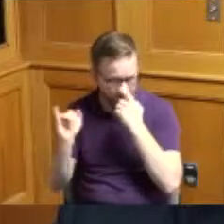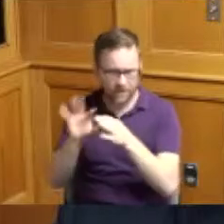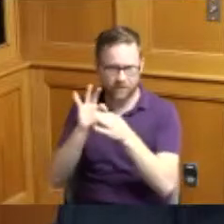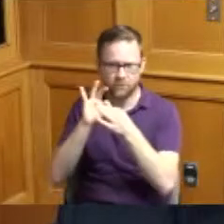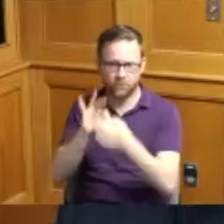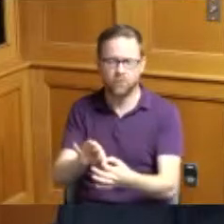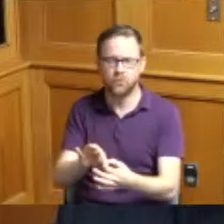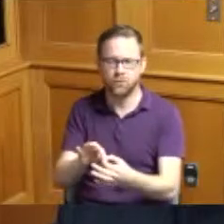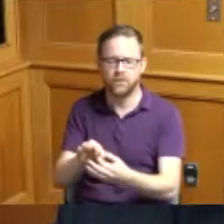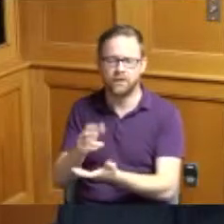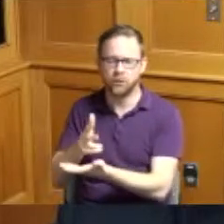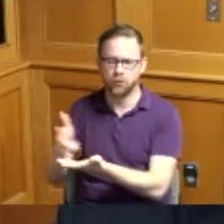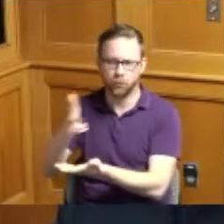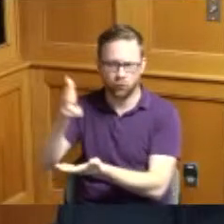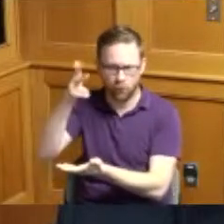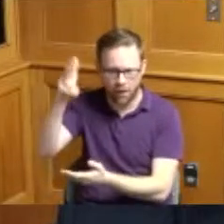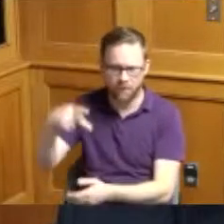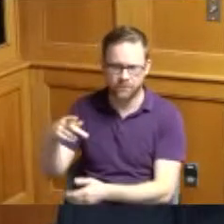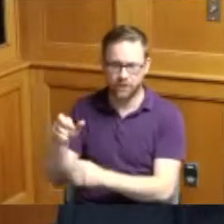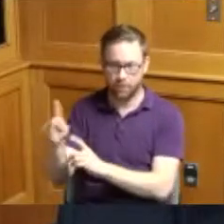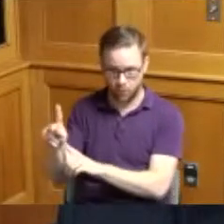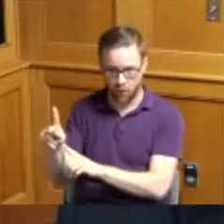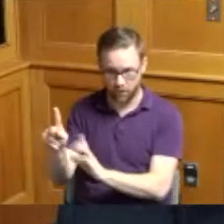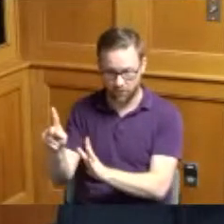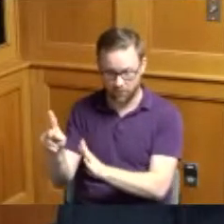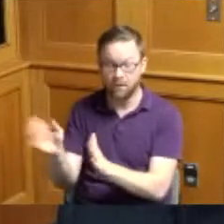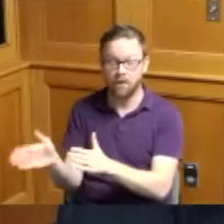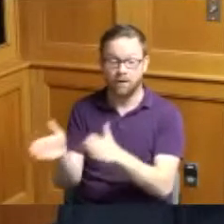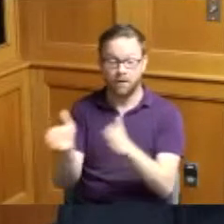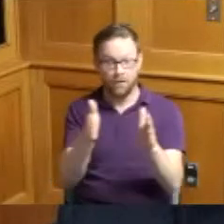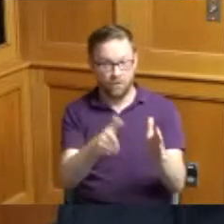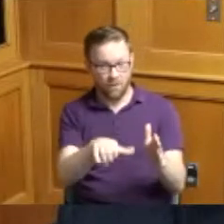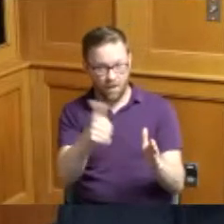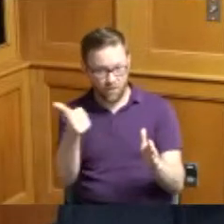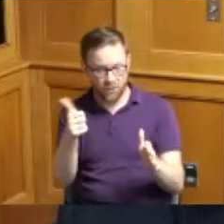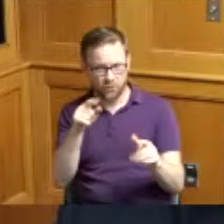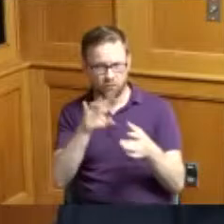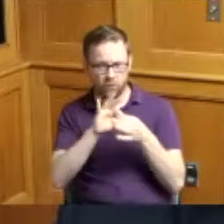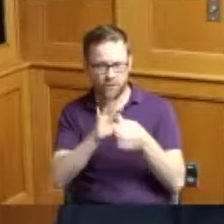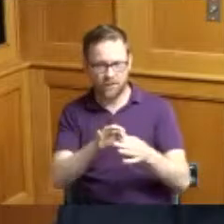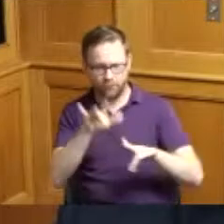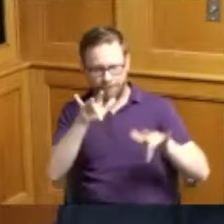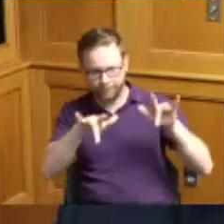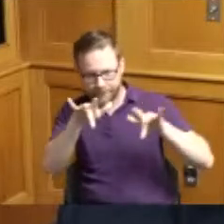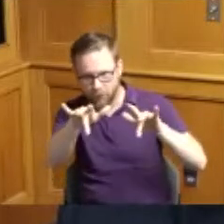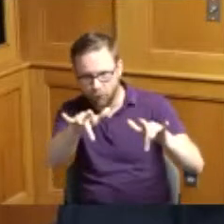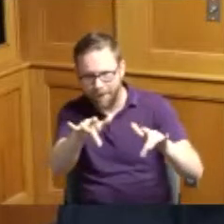the garage and the park the rest of that to the interactive element so this is not just focused